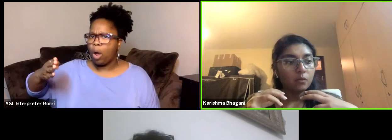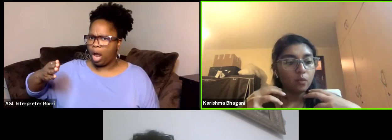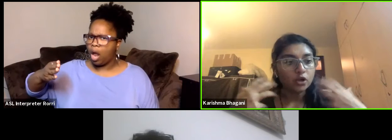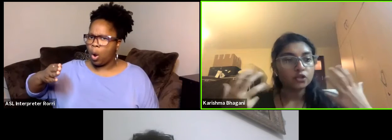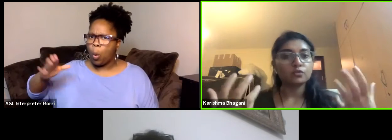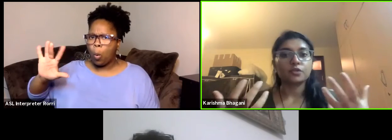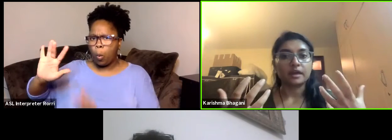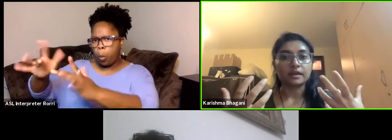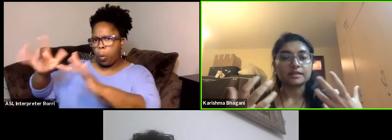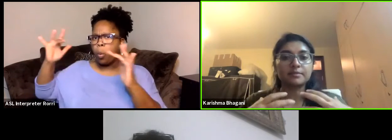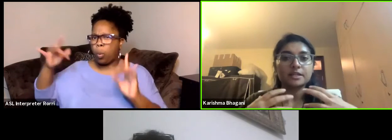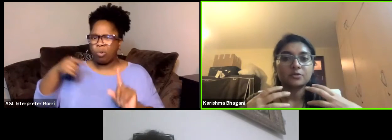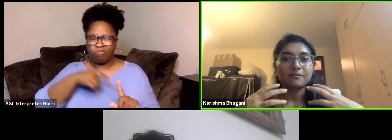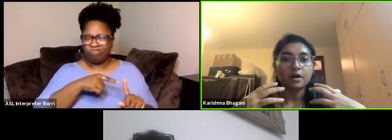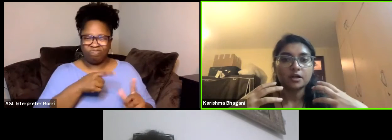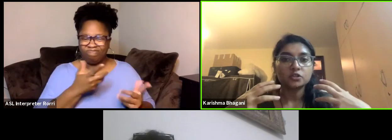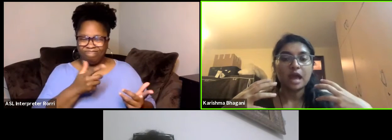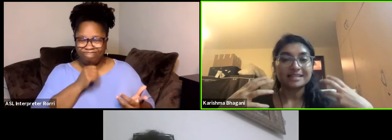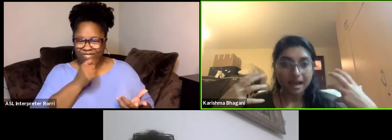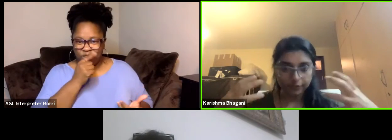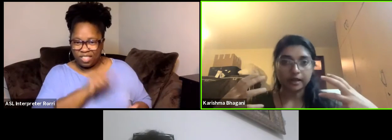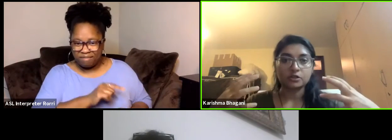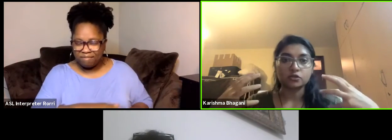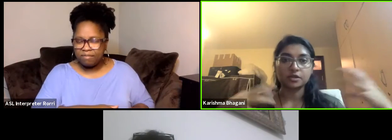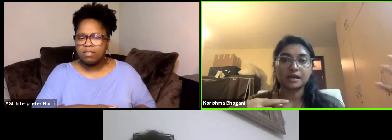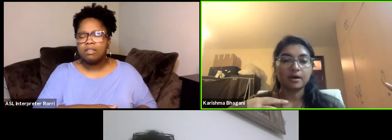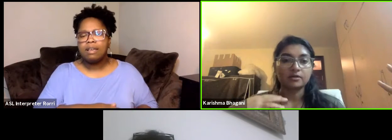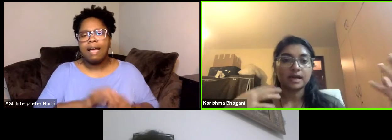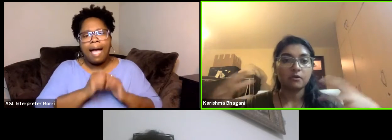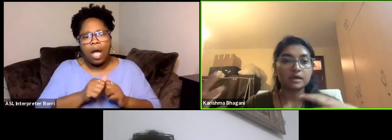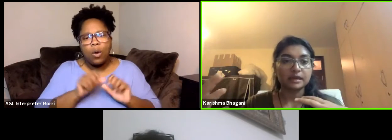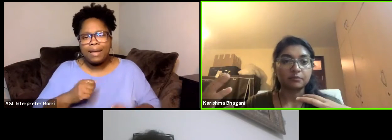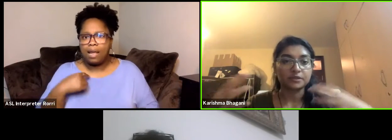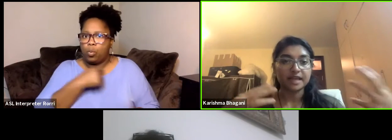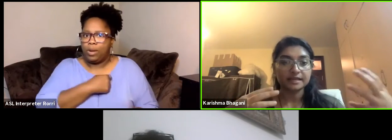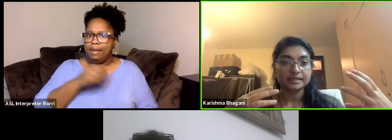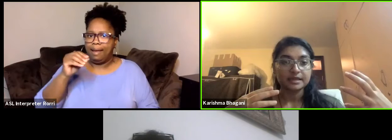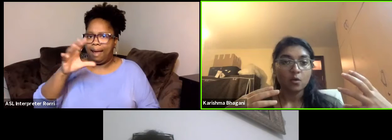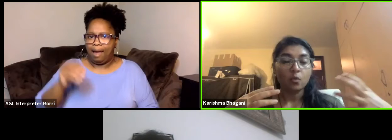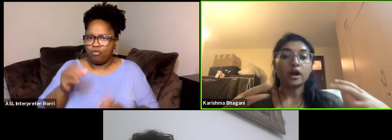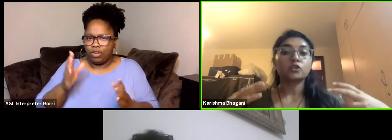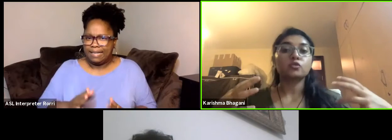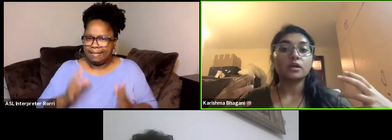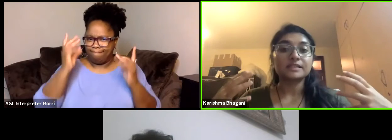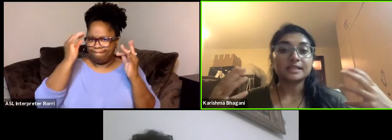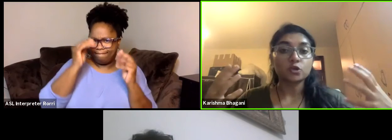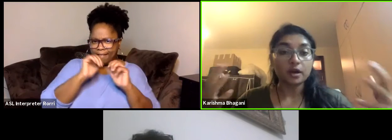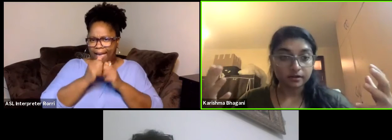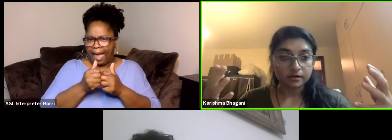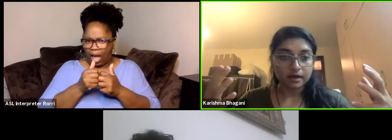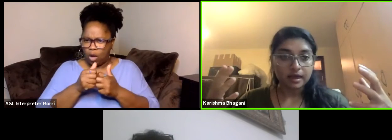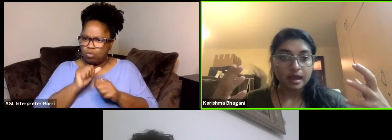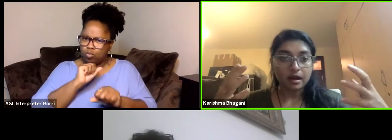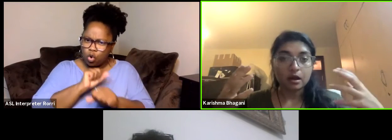What do you think is the best way for us as Africans to think about how we can present work towards each other